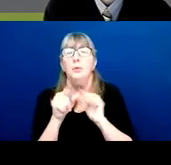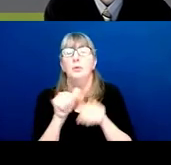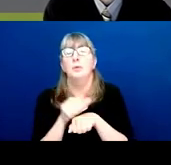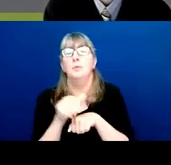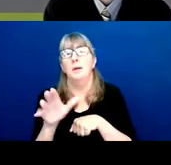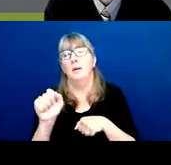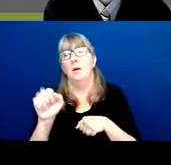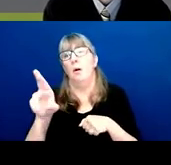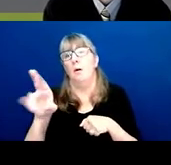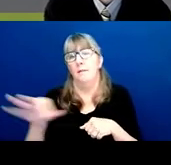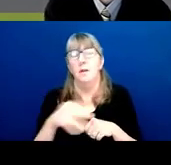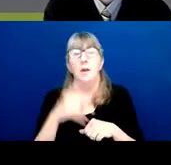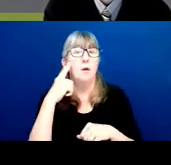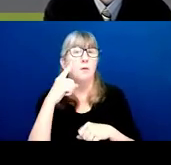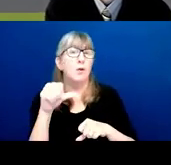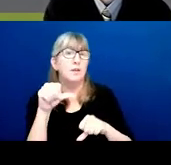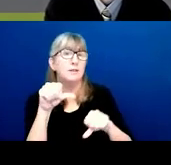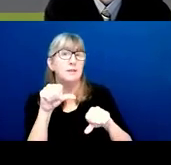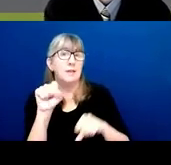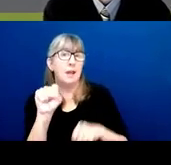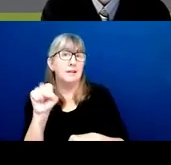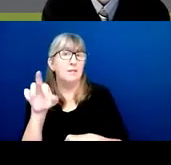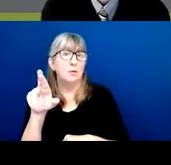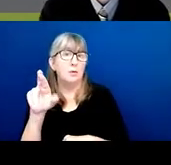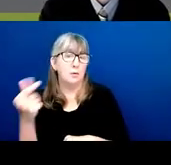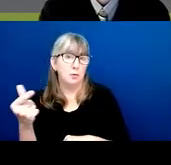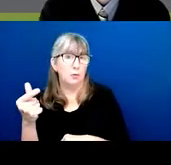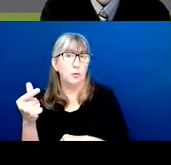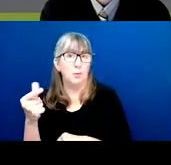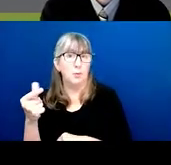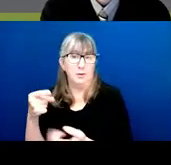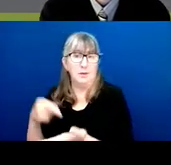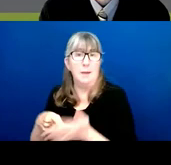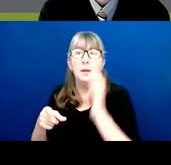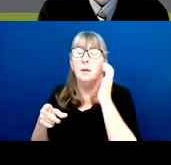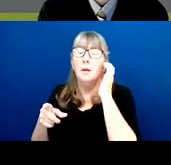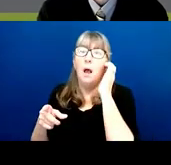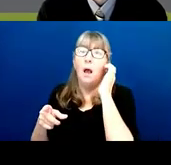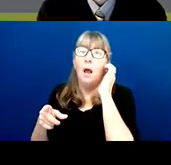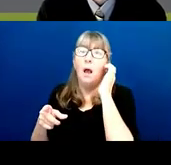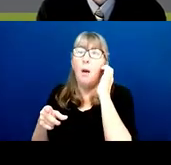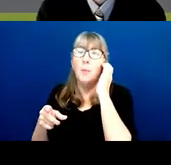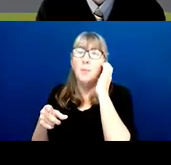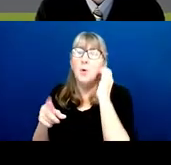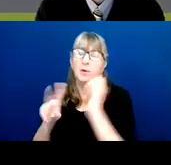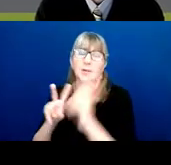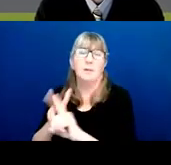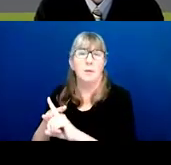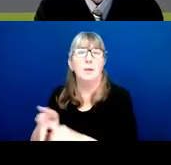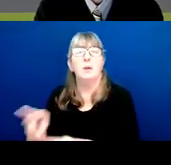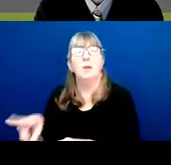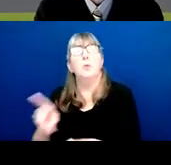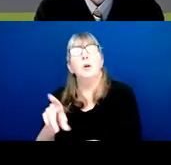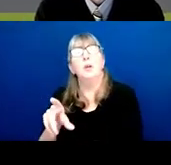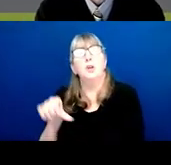For the scientific review group assignment, this is where your scientific mentors